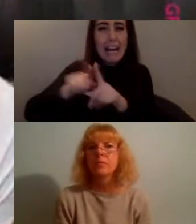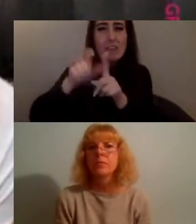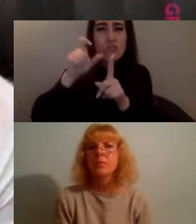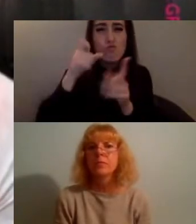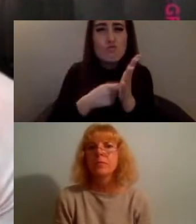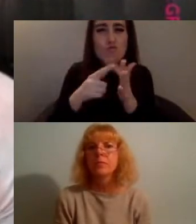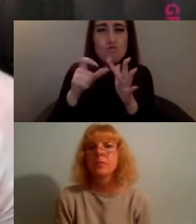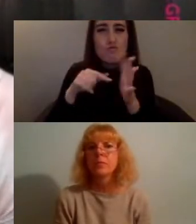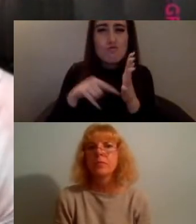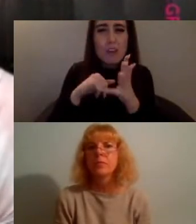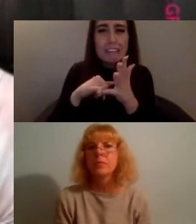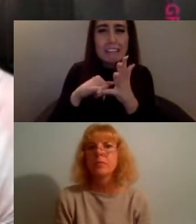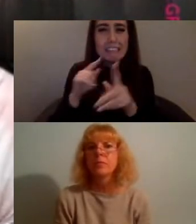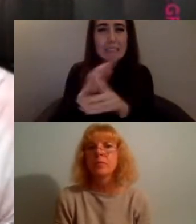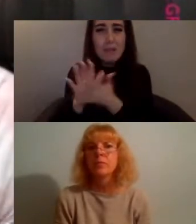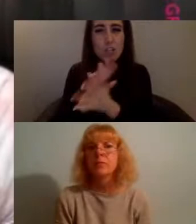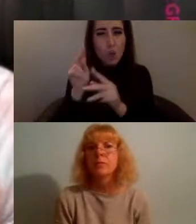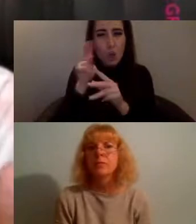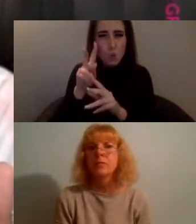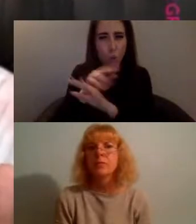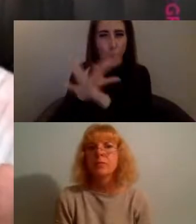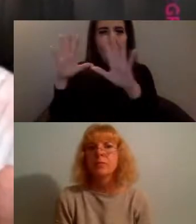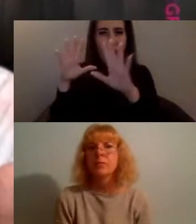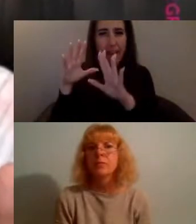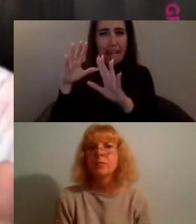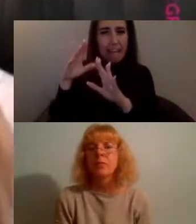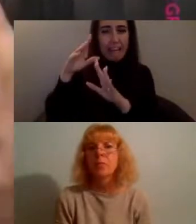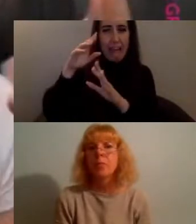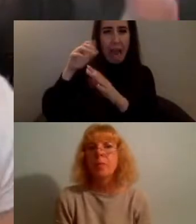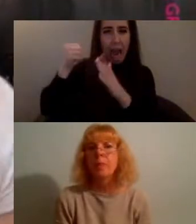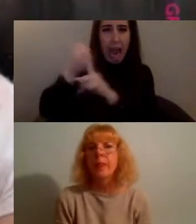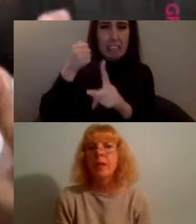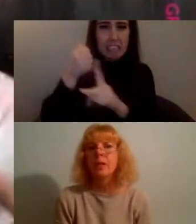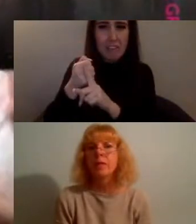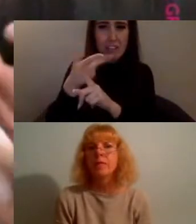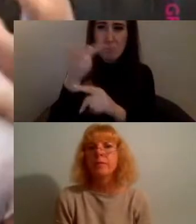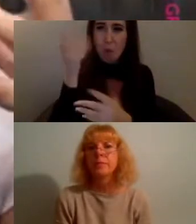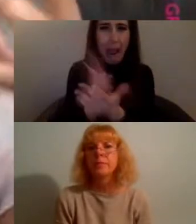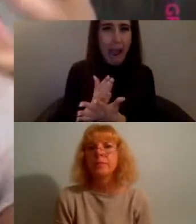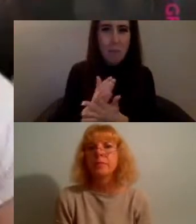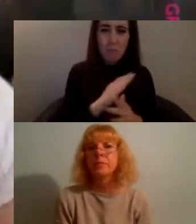and so um there's this like I think there's a huge kind of conversation it's like digital